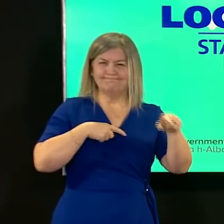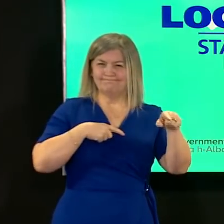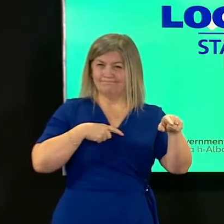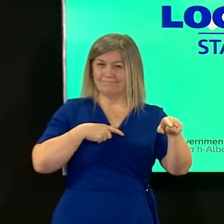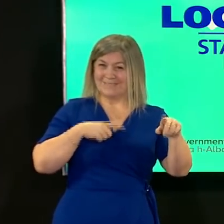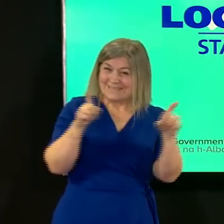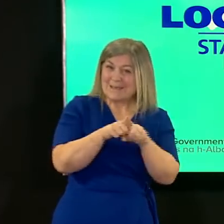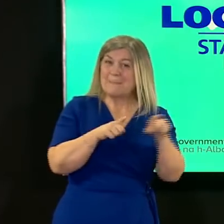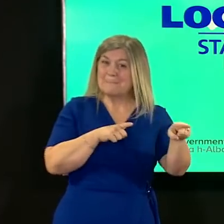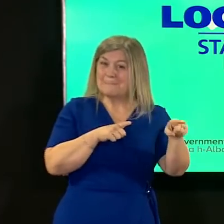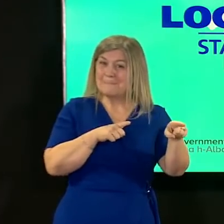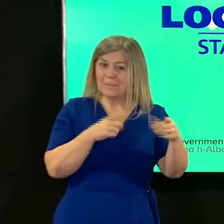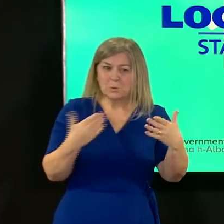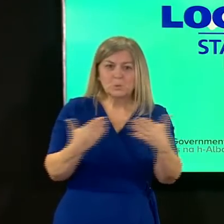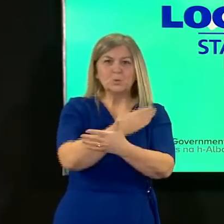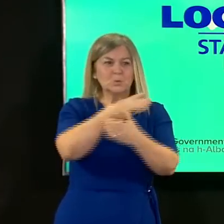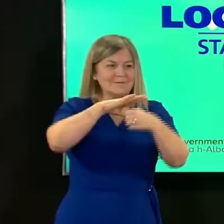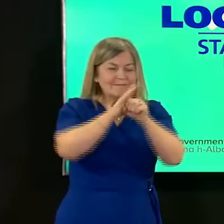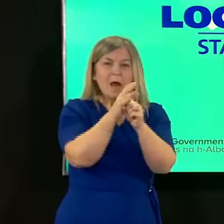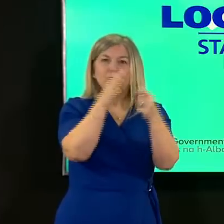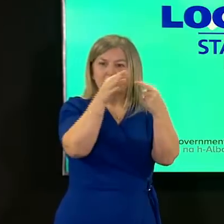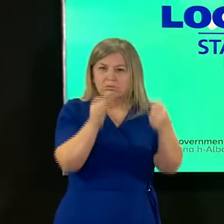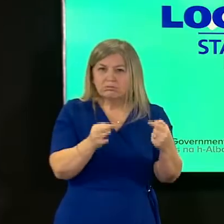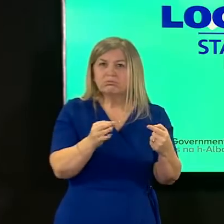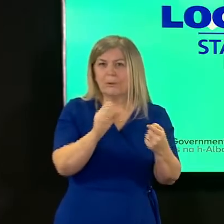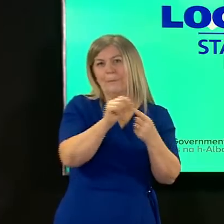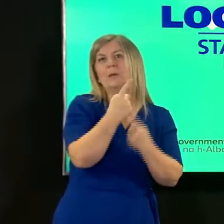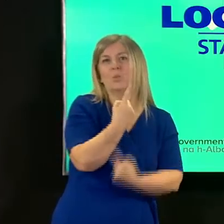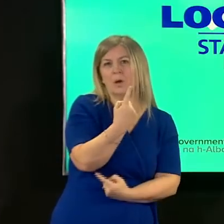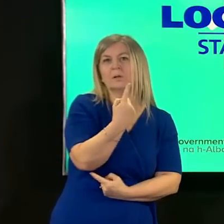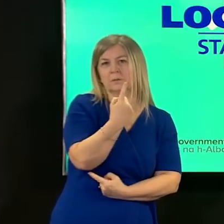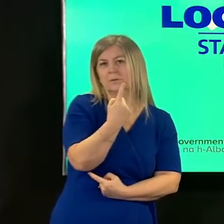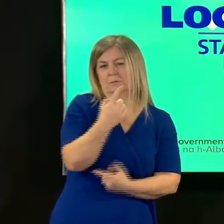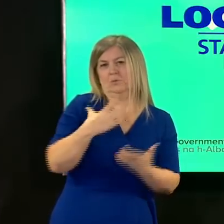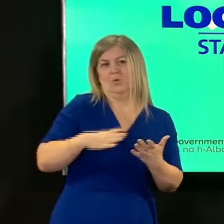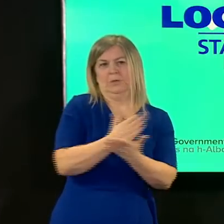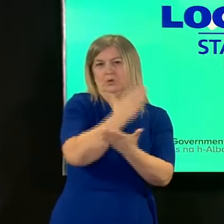for emerging strains of the virus such as the one we're highlighting today from brazil